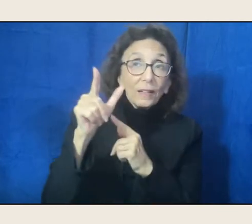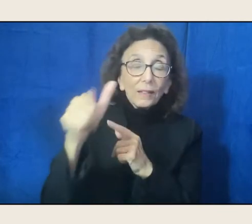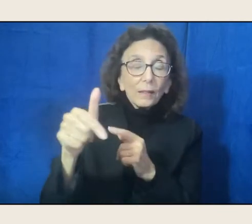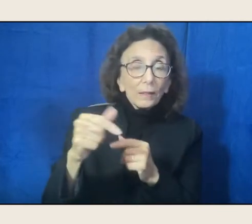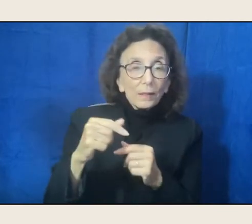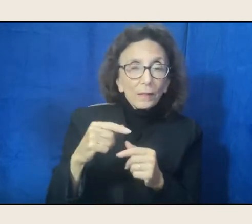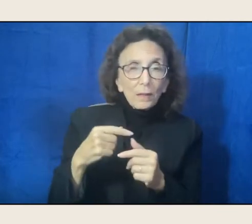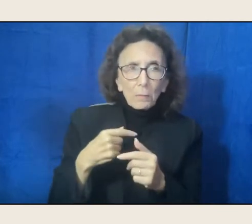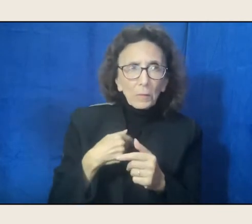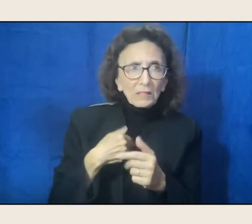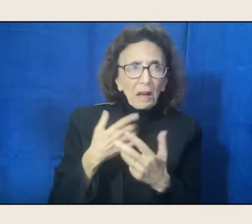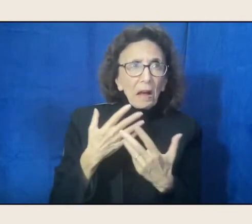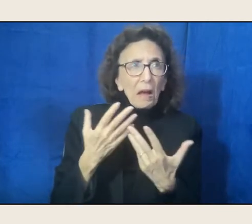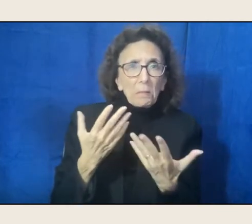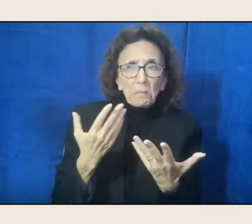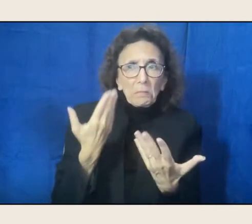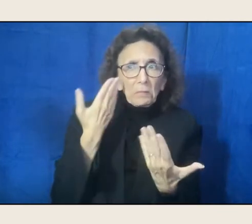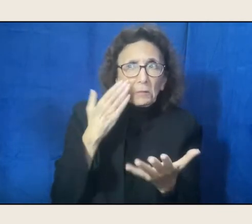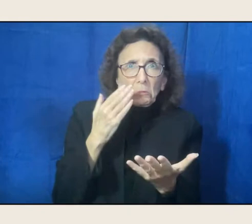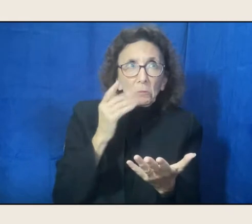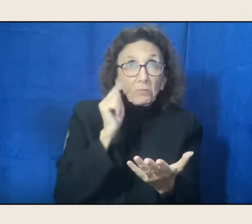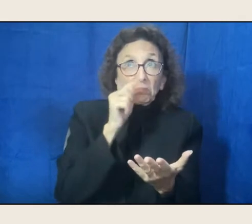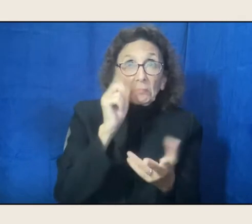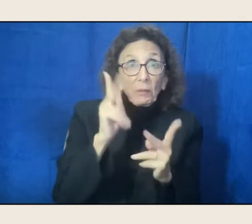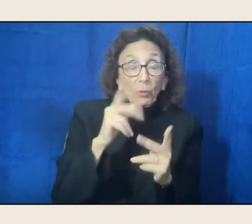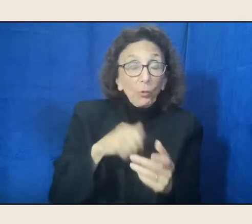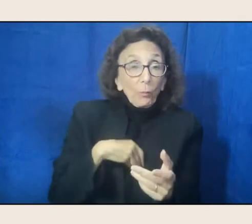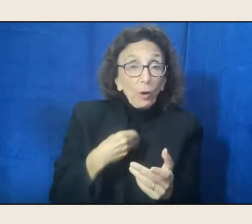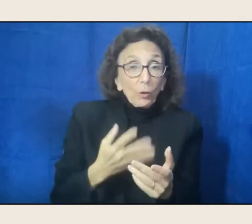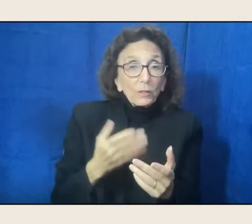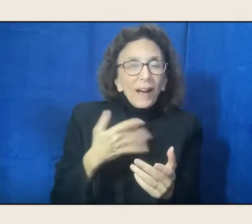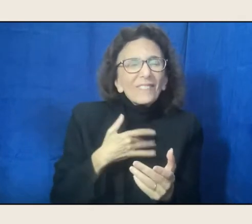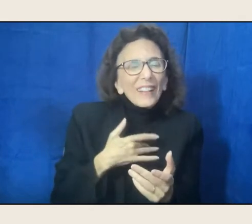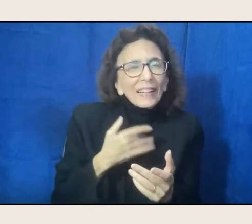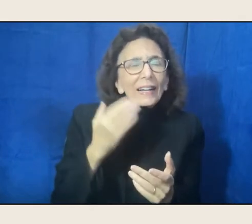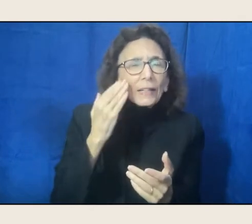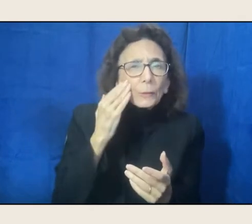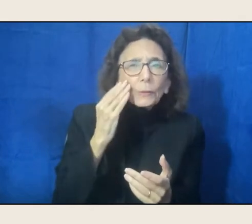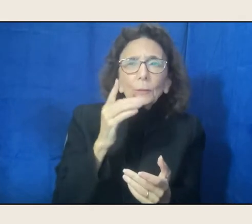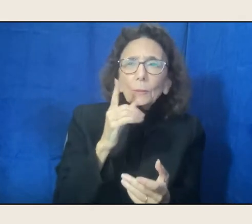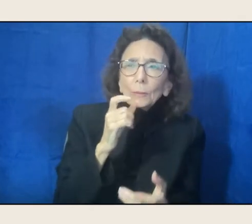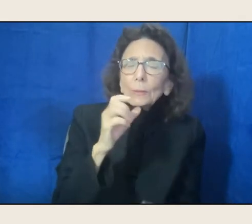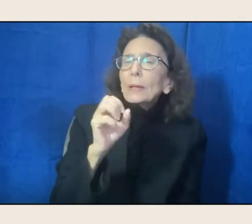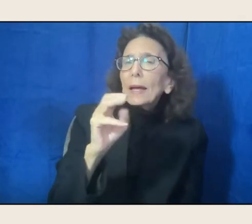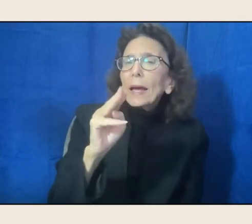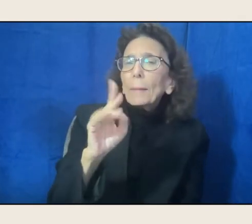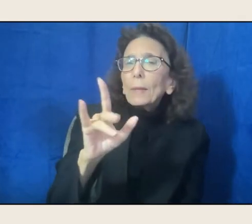I knew, I felt like I knew Emily Dickinson, and she was from another time,